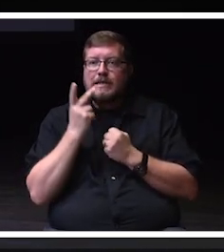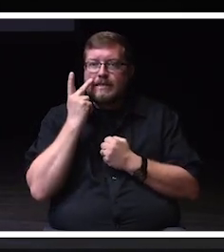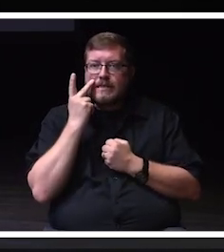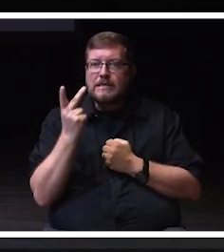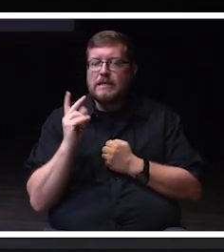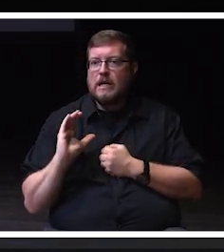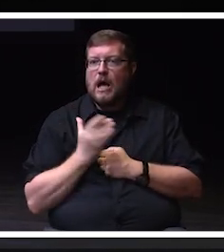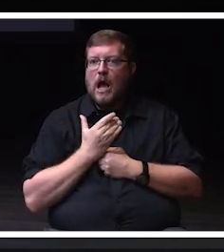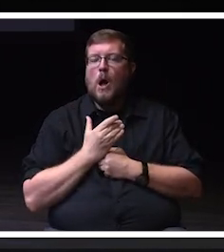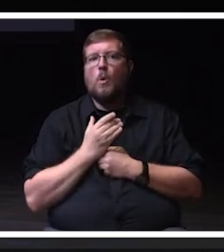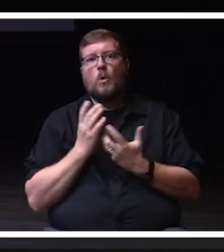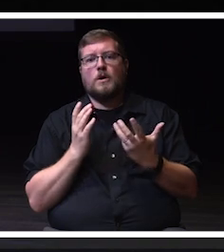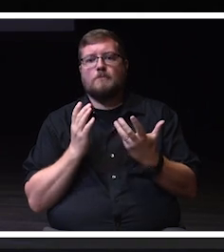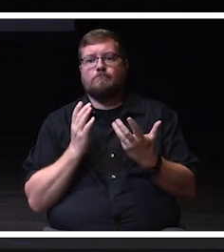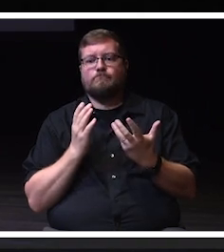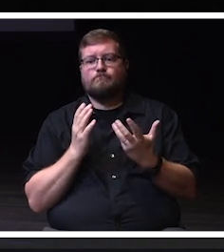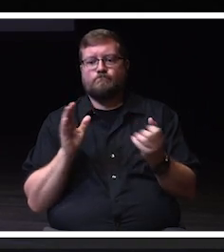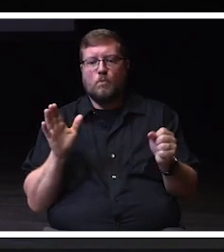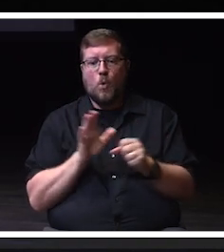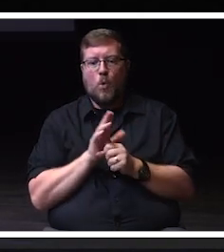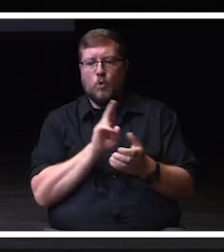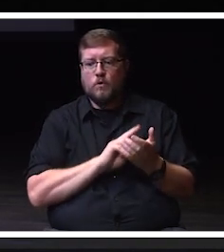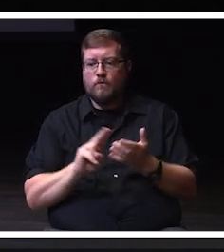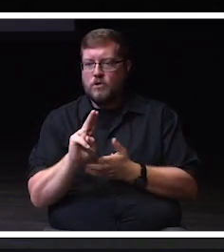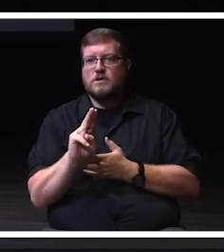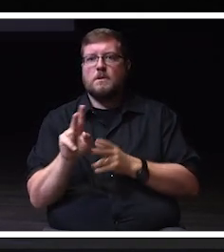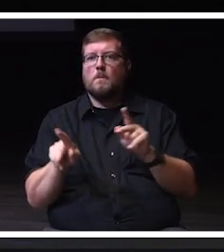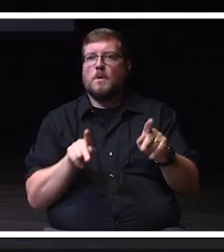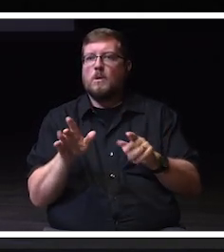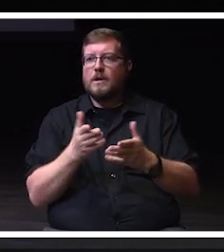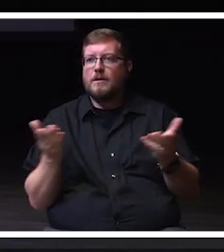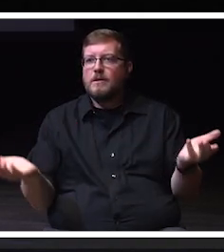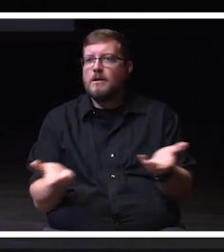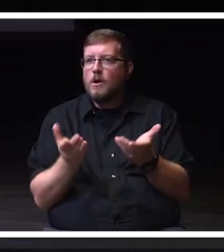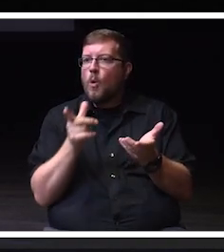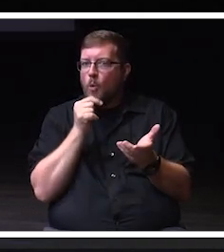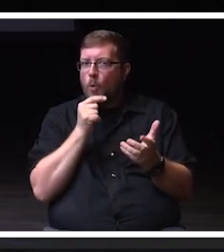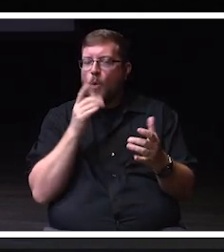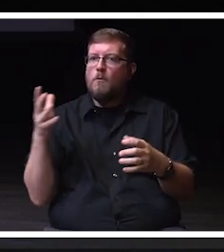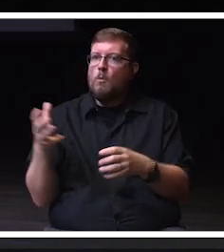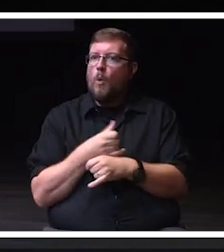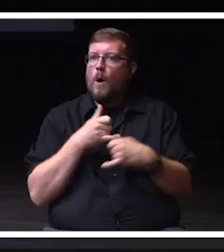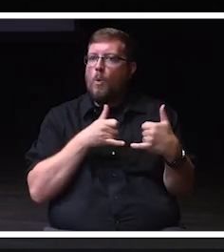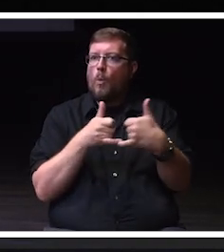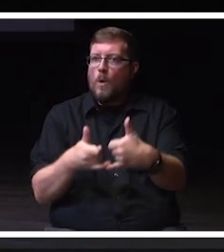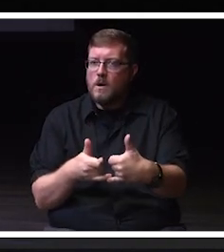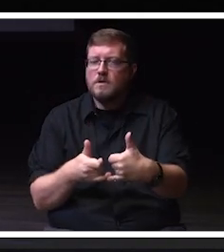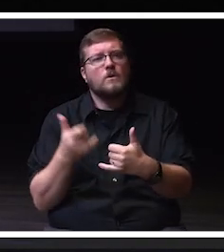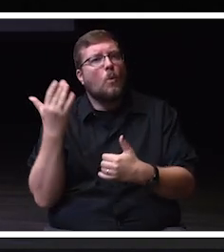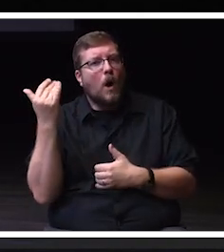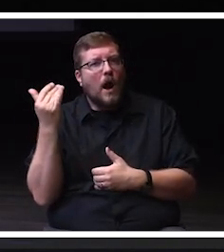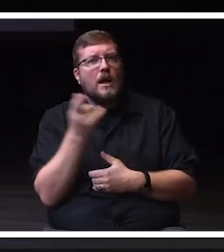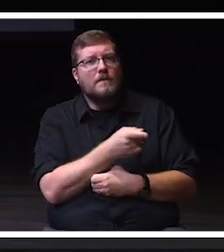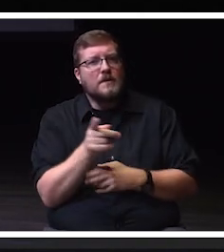university wide award winners. These individuals go above and beyond to inspire,